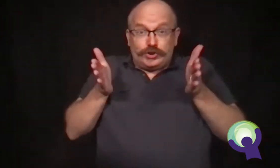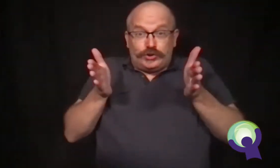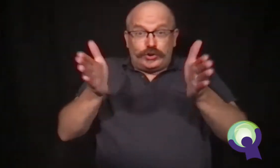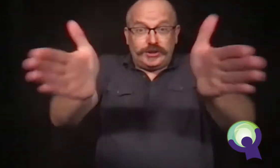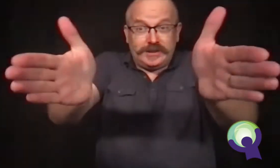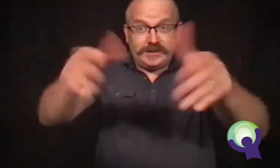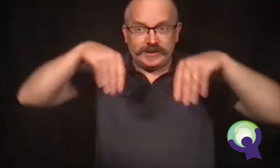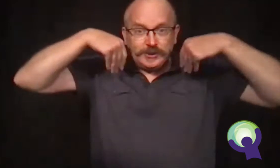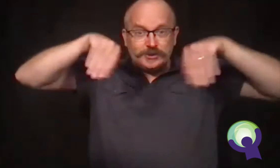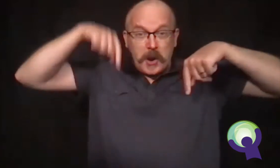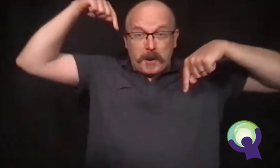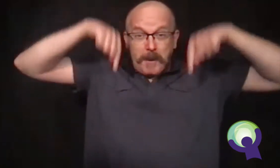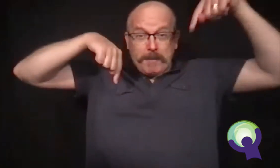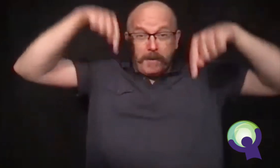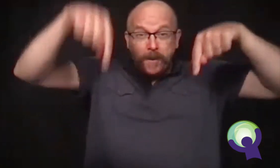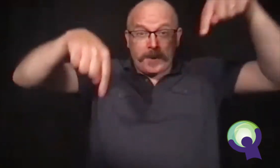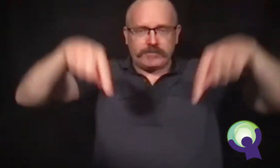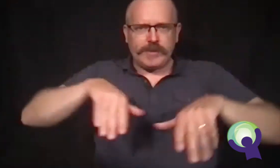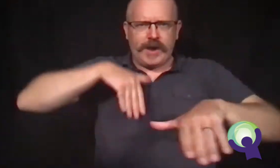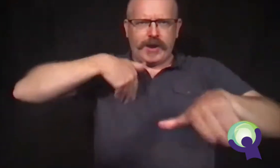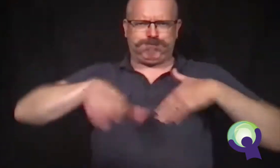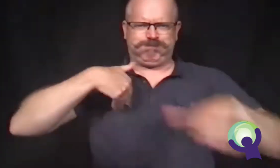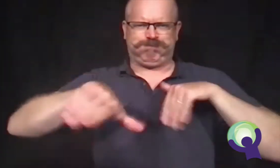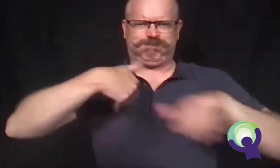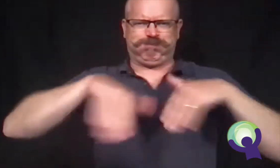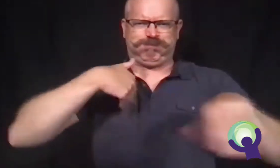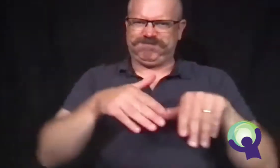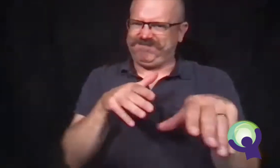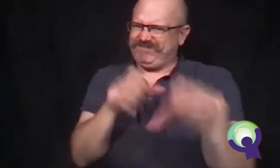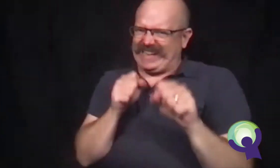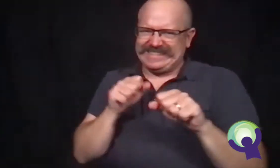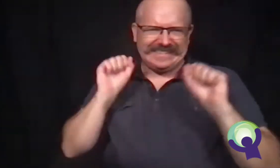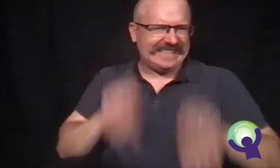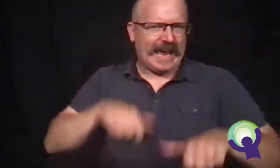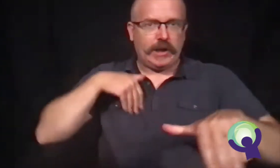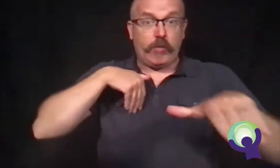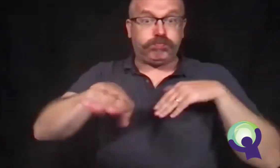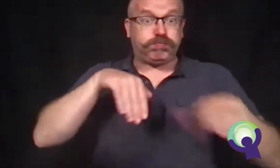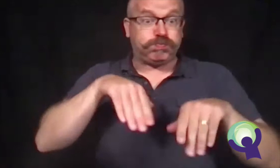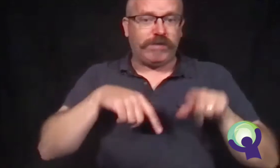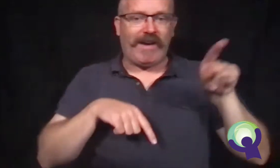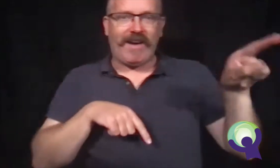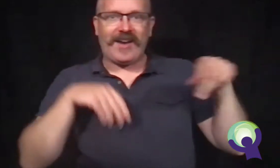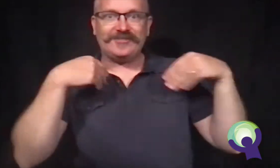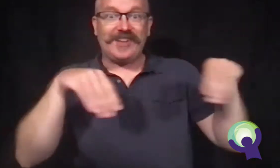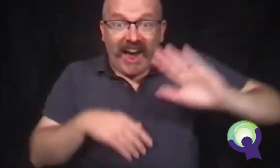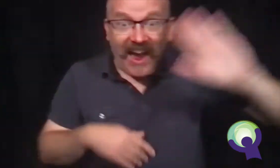Ron walked down the street as fast as he could. He didn't want to be late.